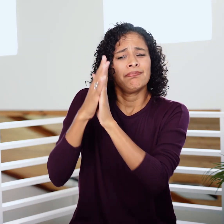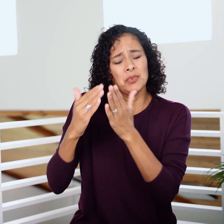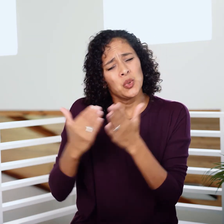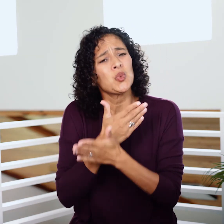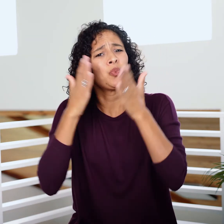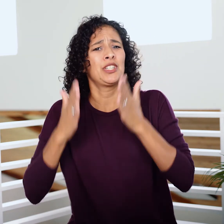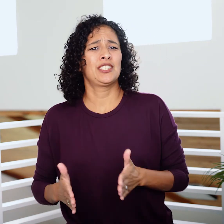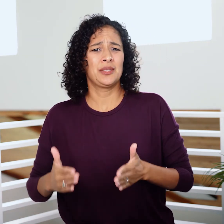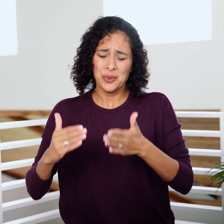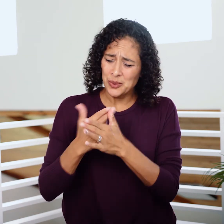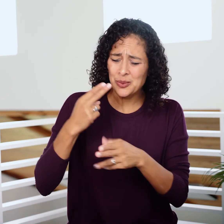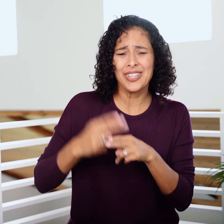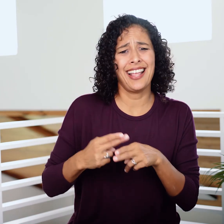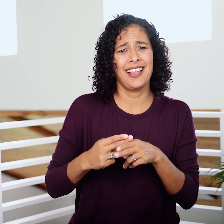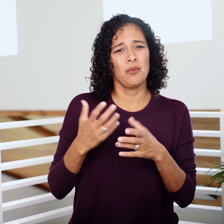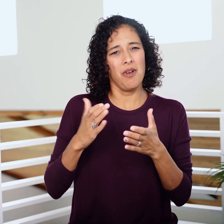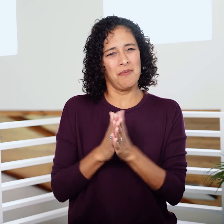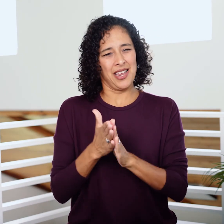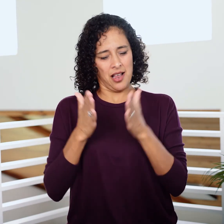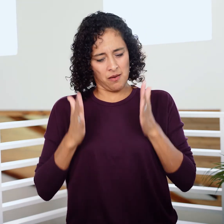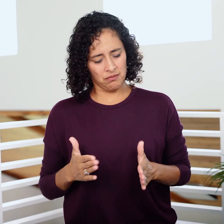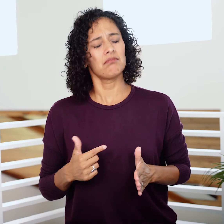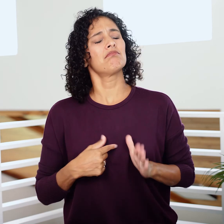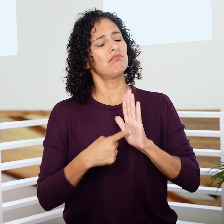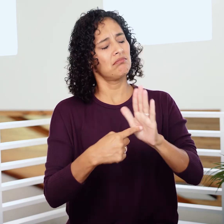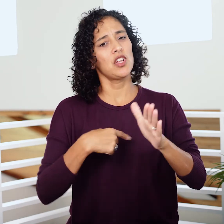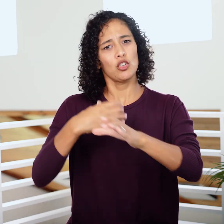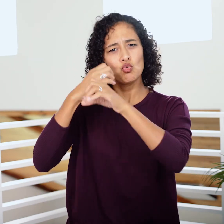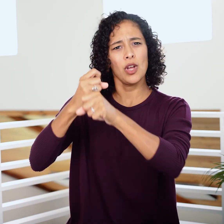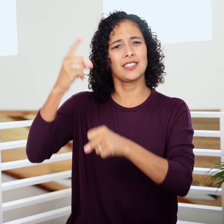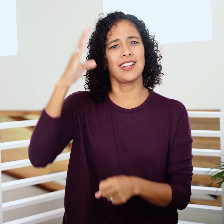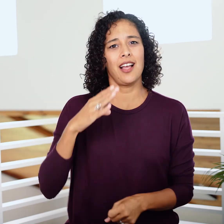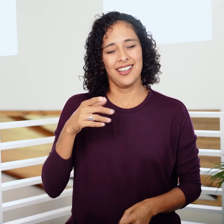to become the new man with the new name, the man whose actions reveal his trust in God,